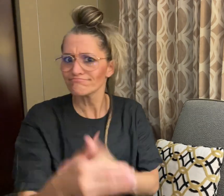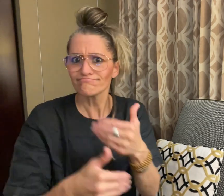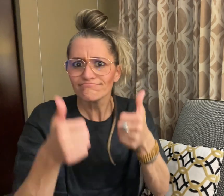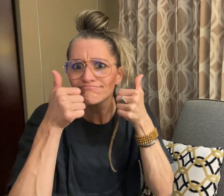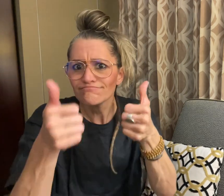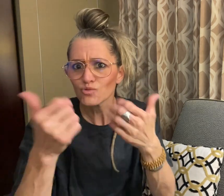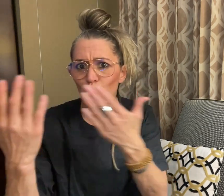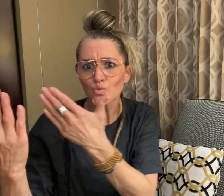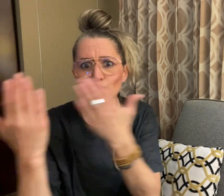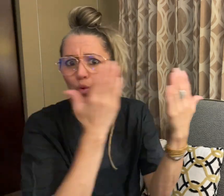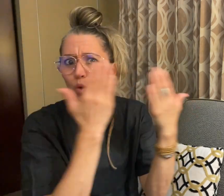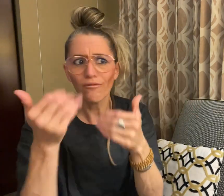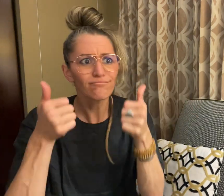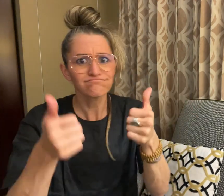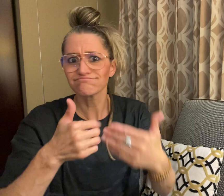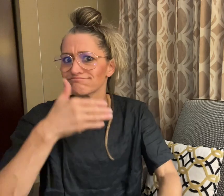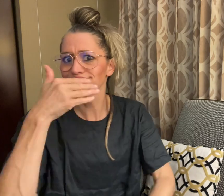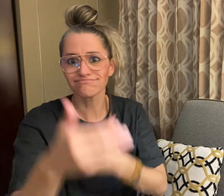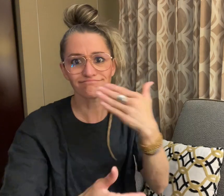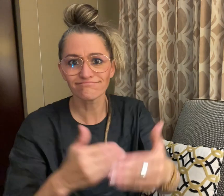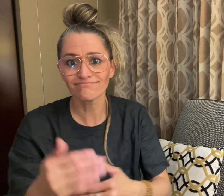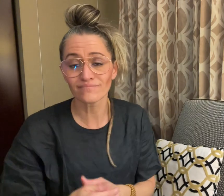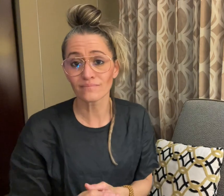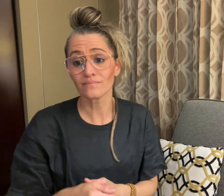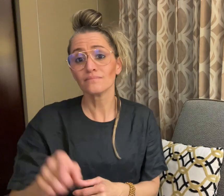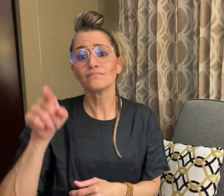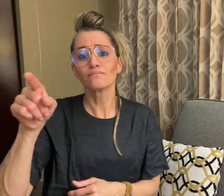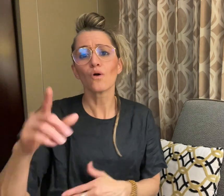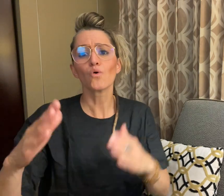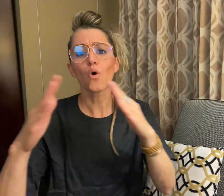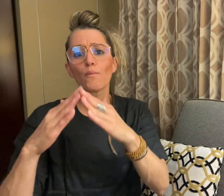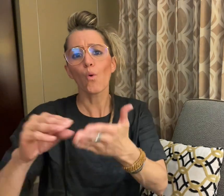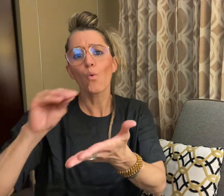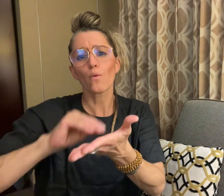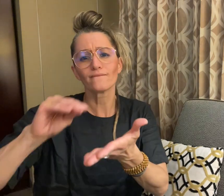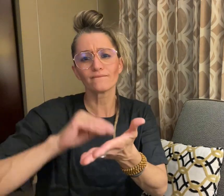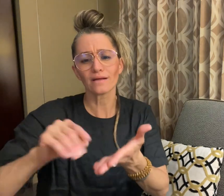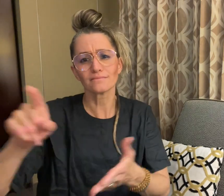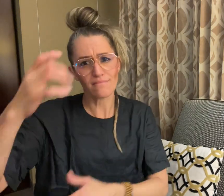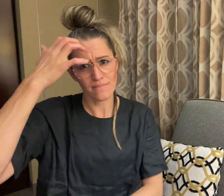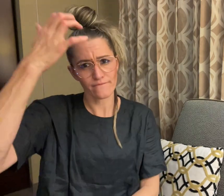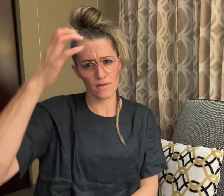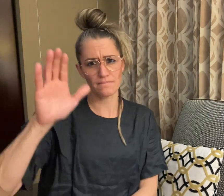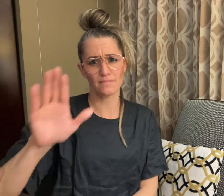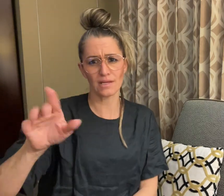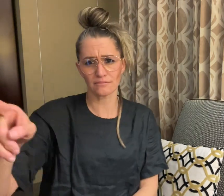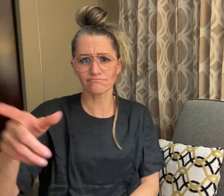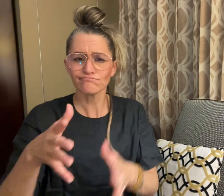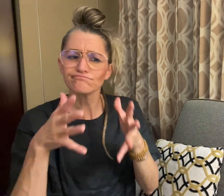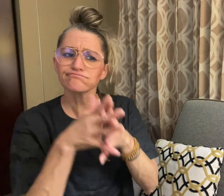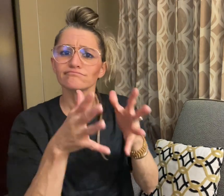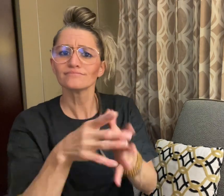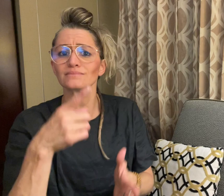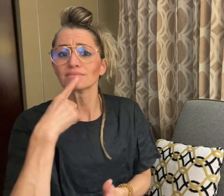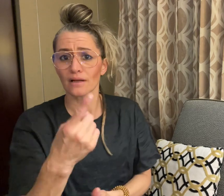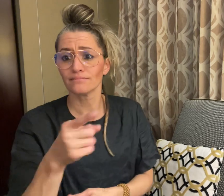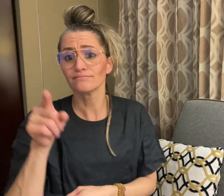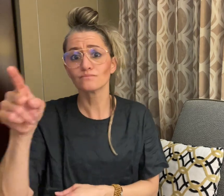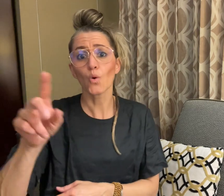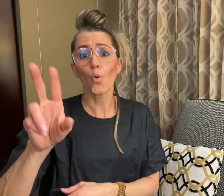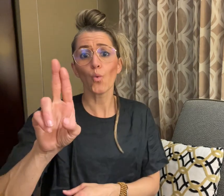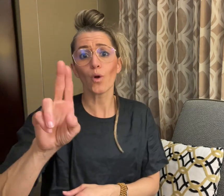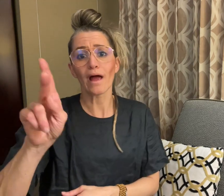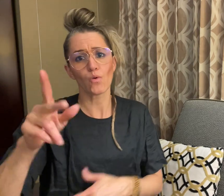pleased to see him doing well. The Home Office explained the UK